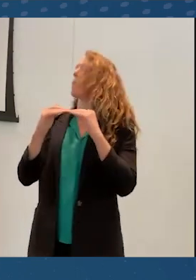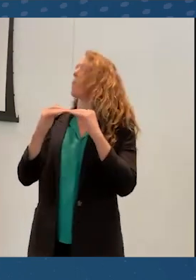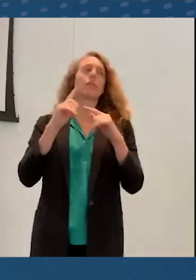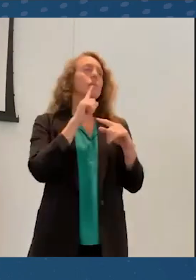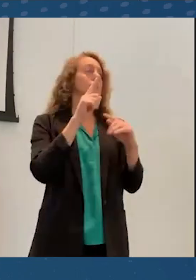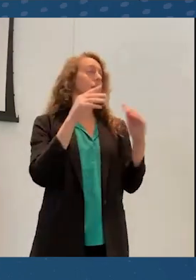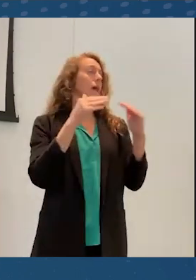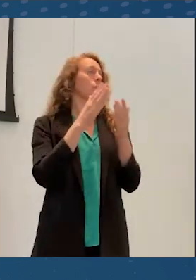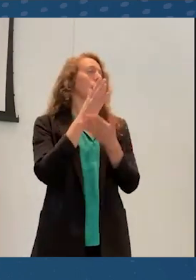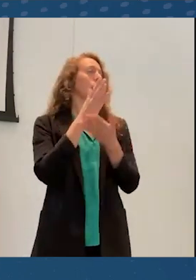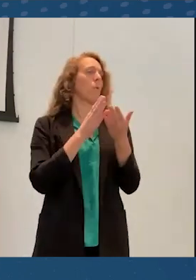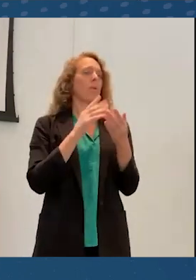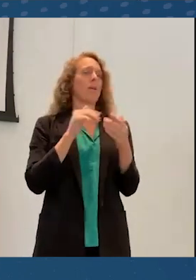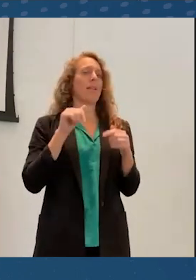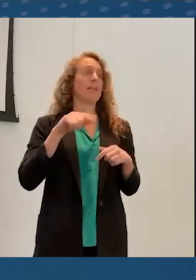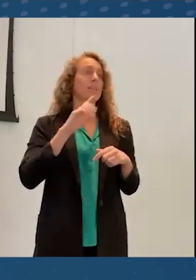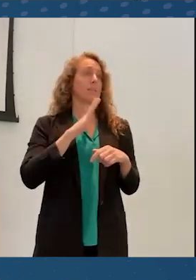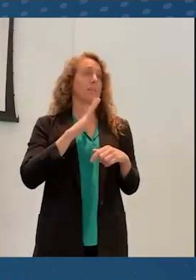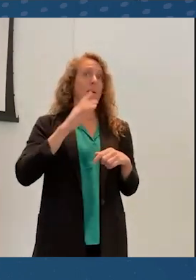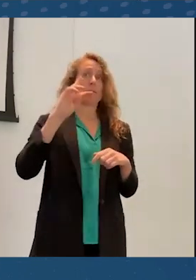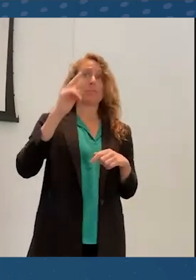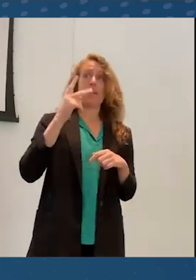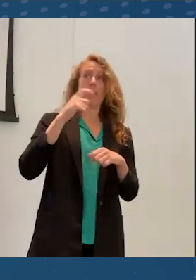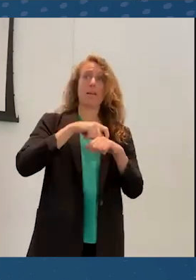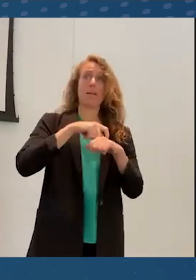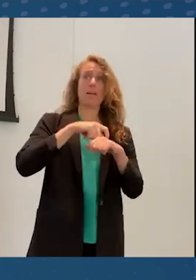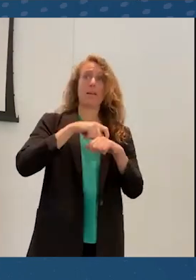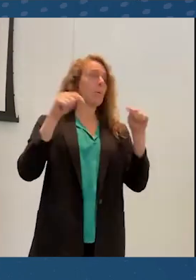This is my second time coming to XR Access